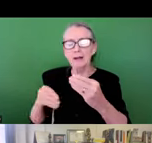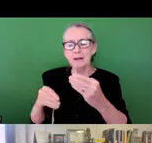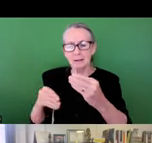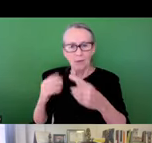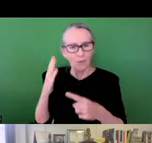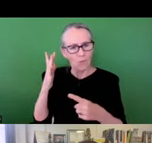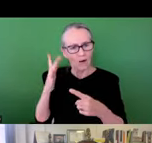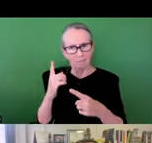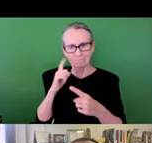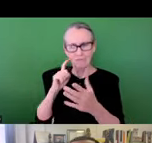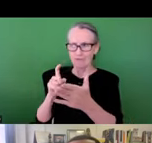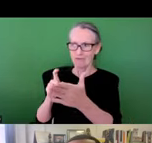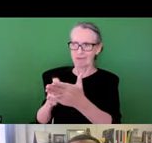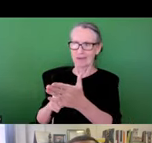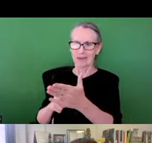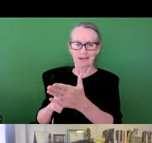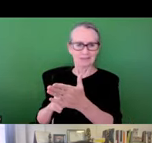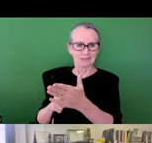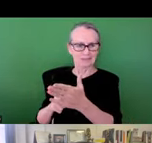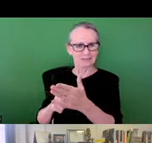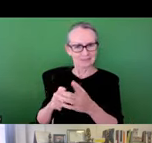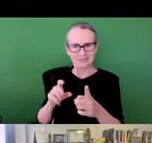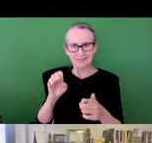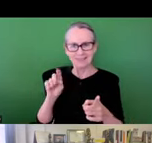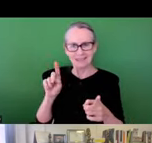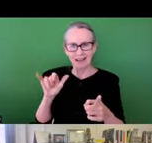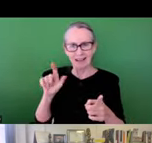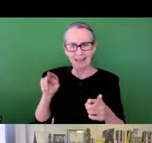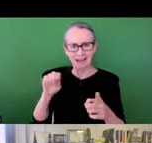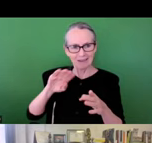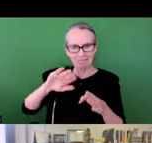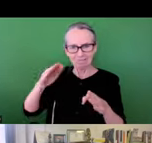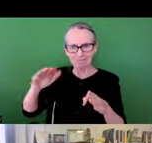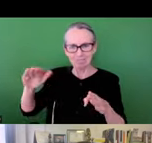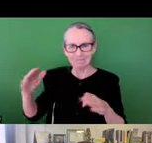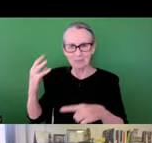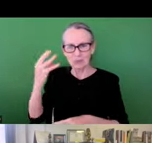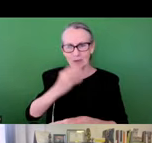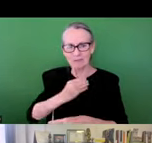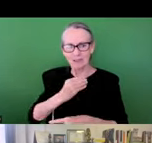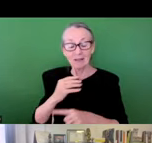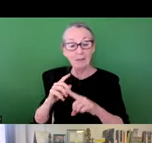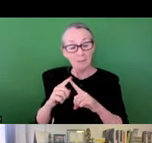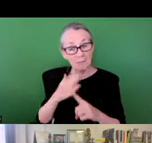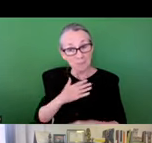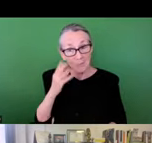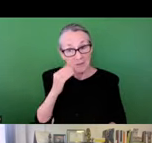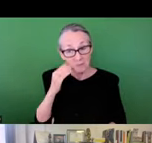and has continued to add to why it is one of the more recognizable skylines in the country.